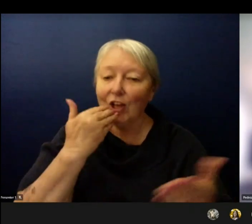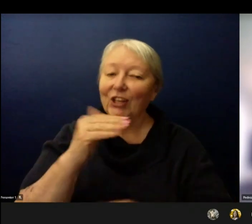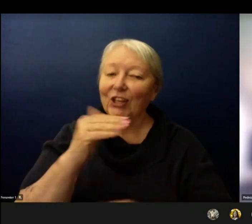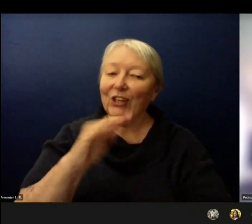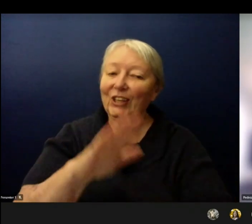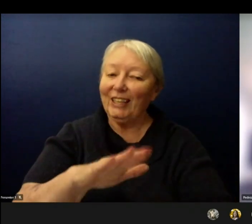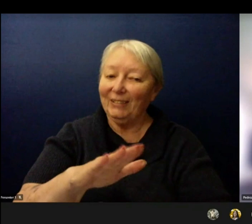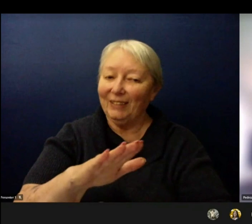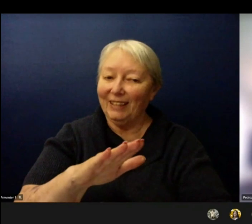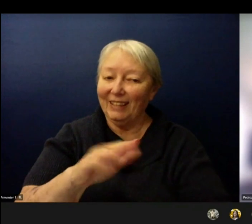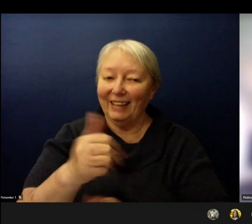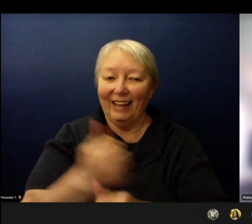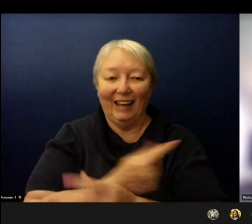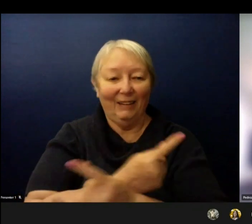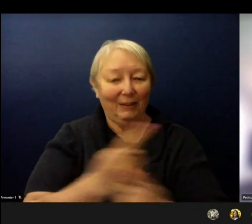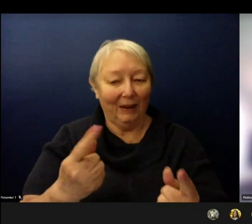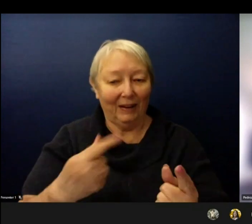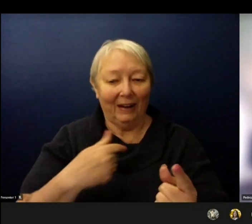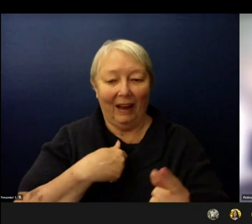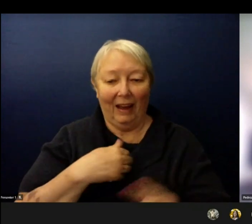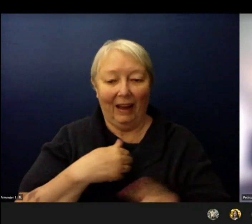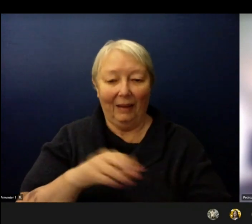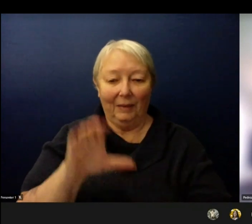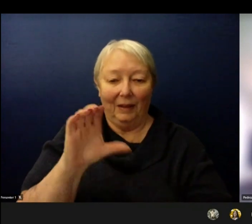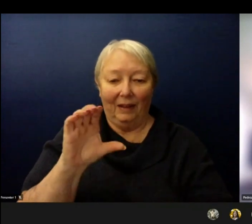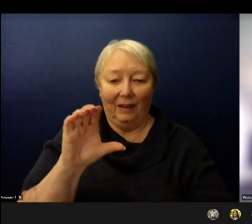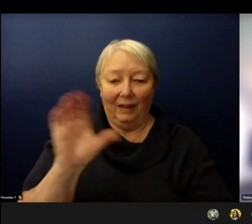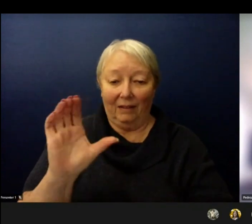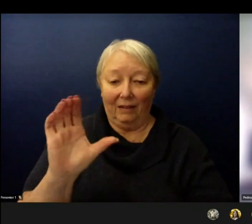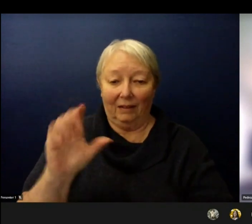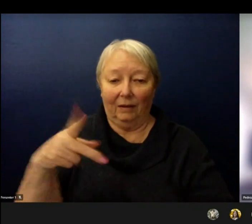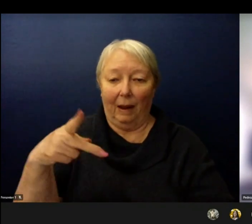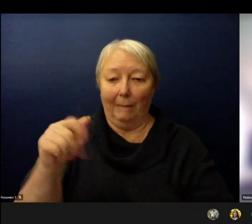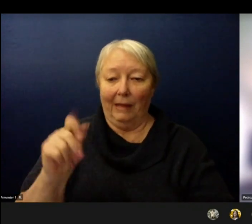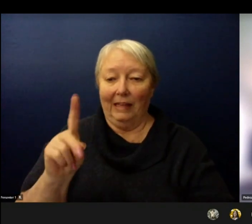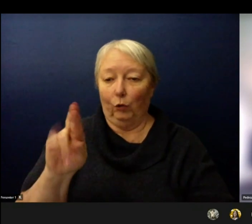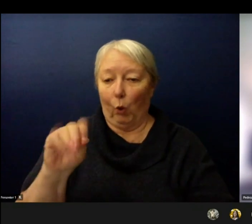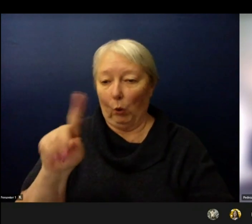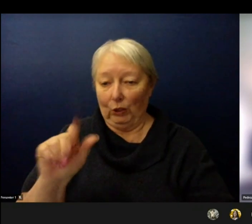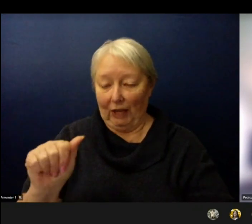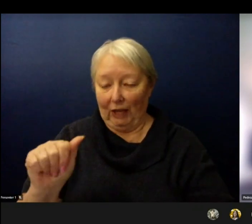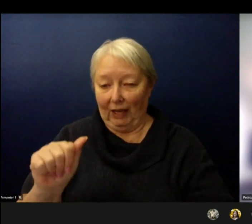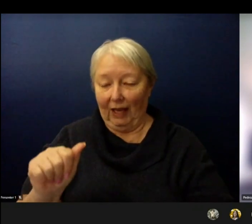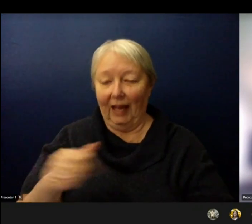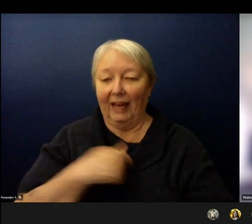My name is Dr. Concie Pedroza and I'm the Chief of Student Support Services. I'm glad to be here again.